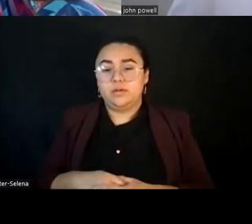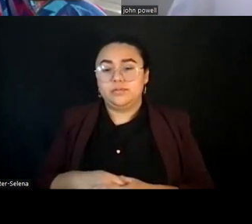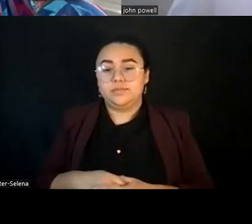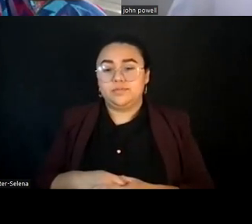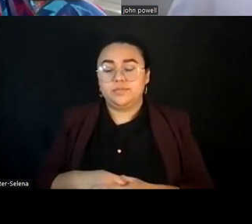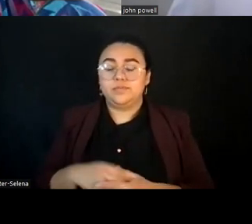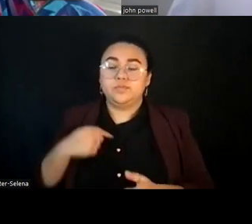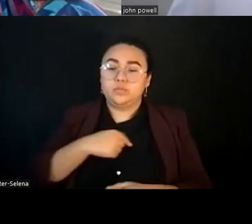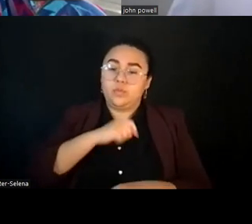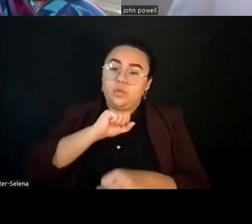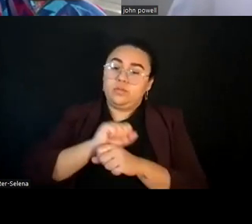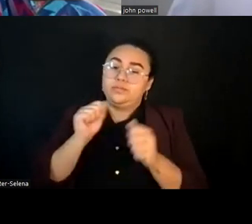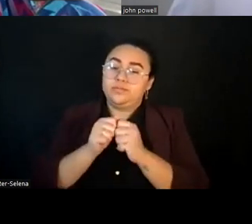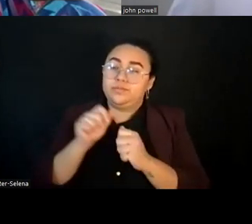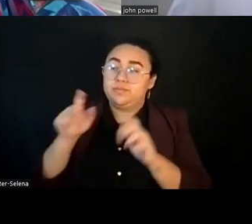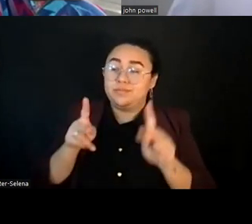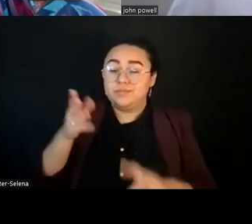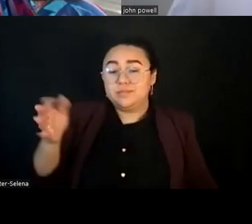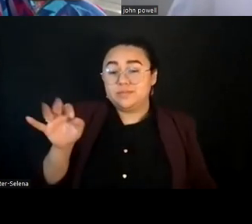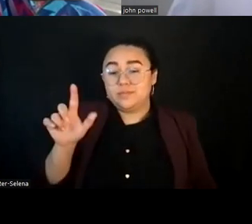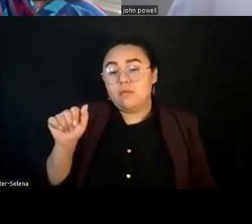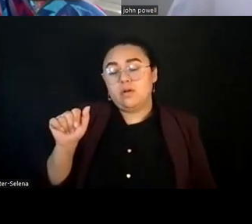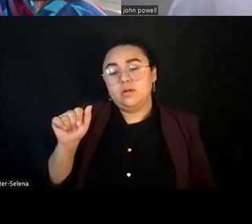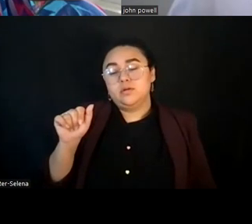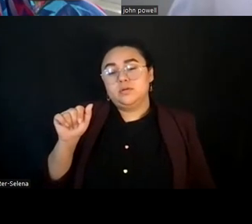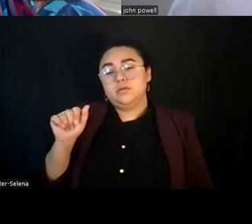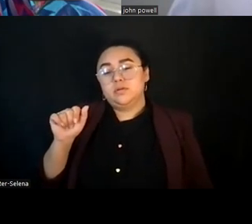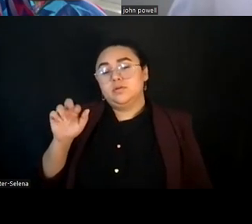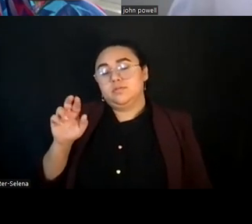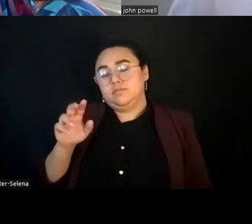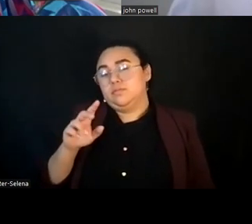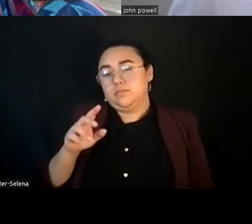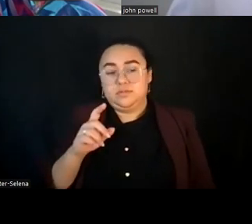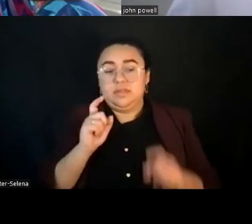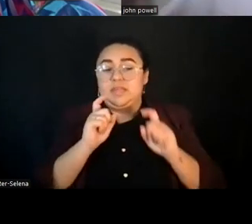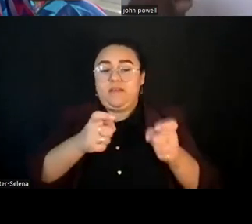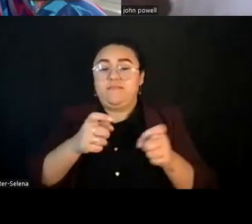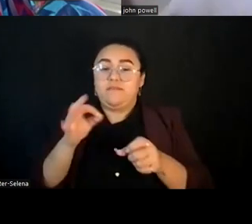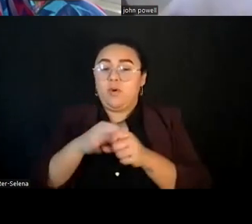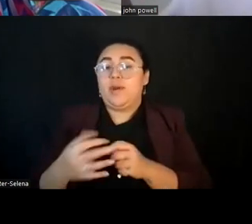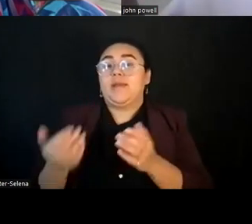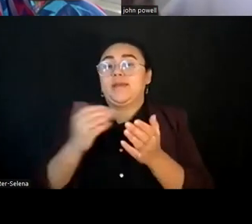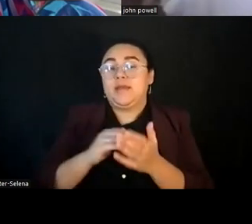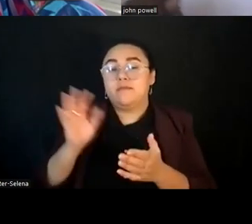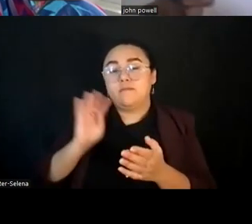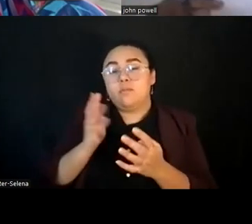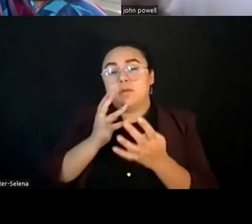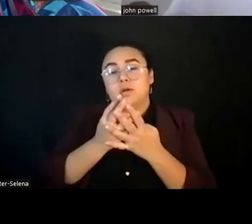People require around restoring the vote to one when incarcerated. And if you look at their message, the message is one of bridging.